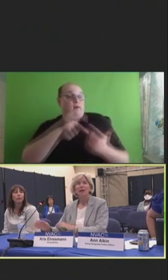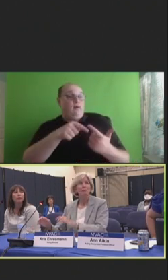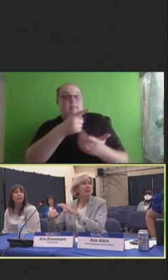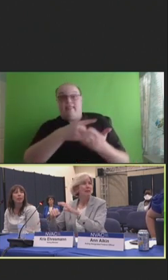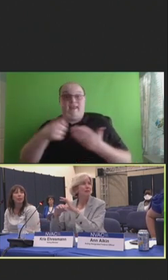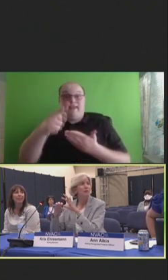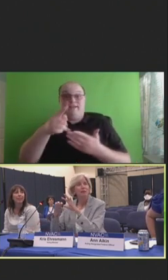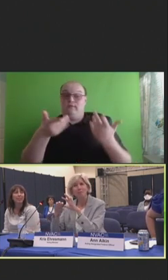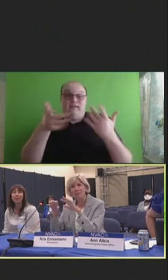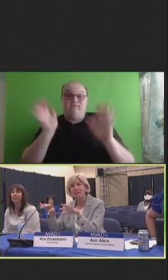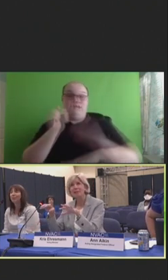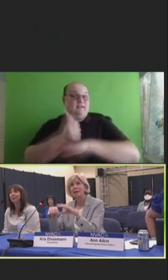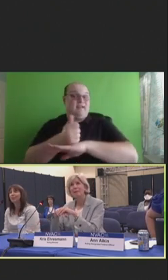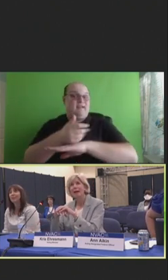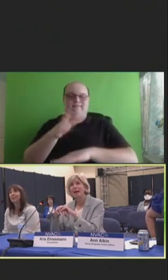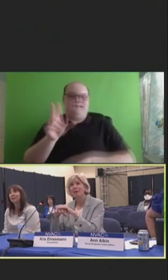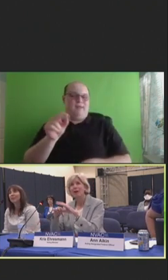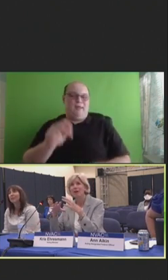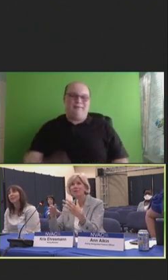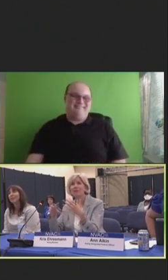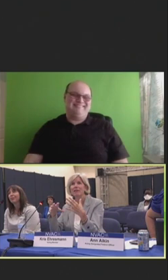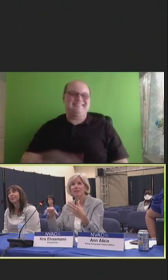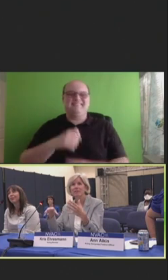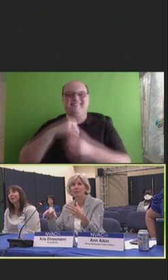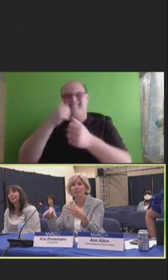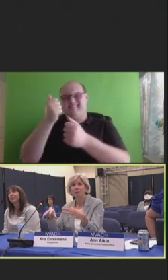I mean, it would completely impact all of the existing structures.